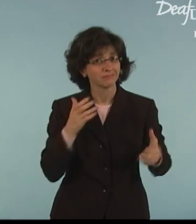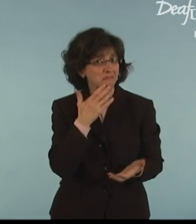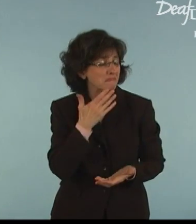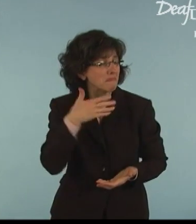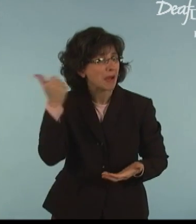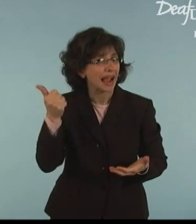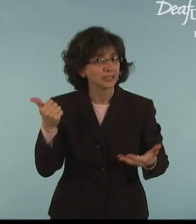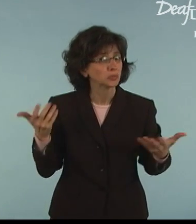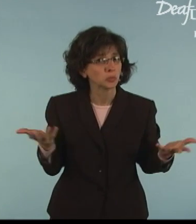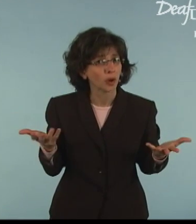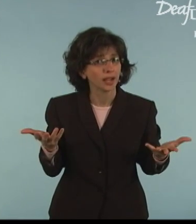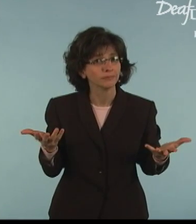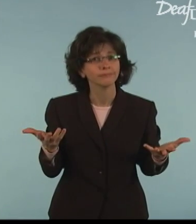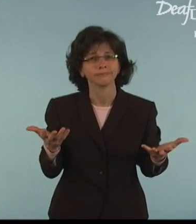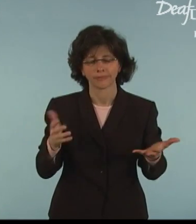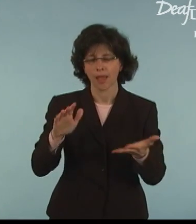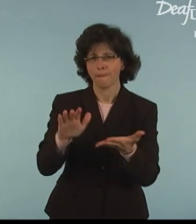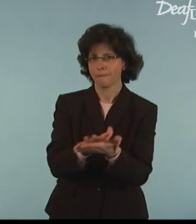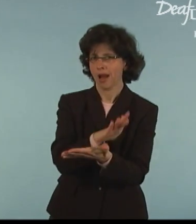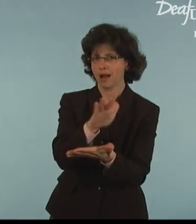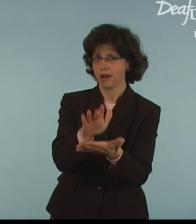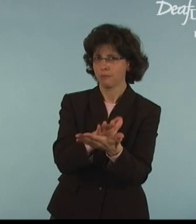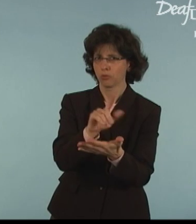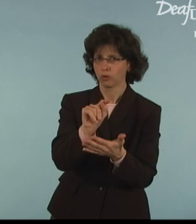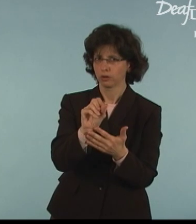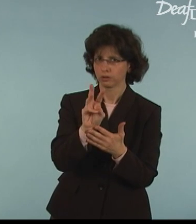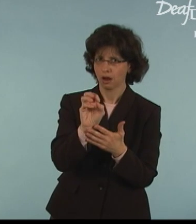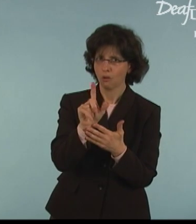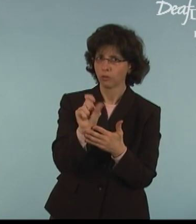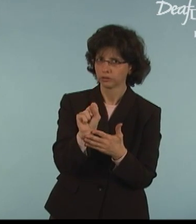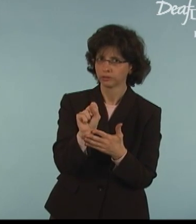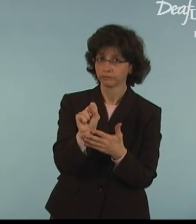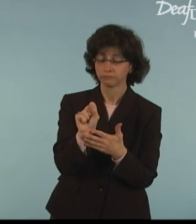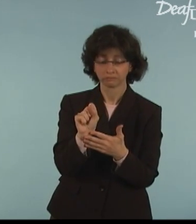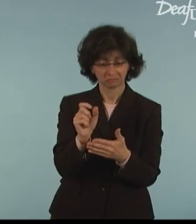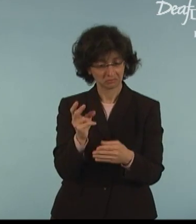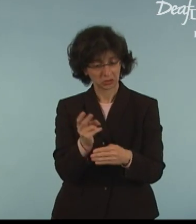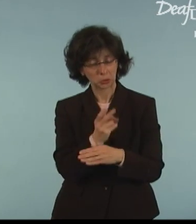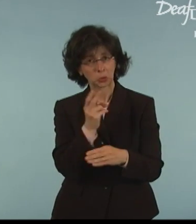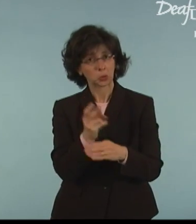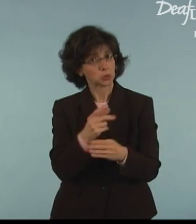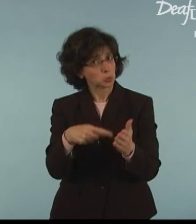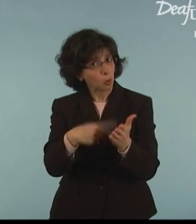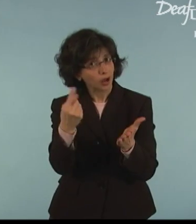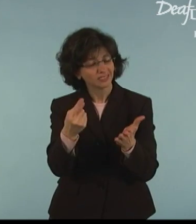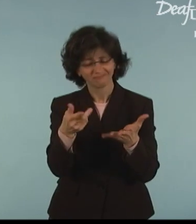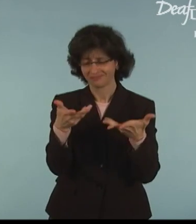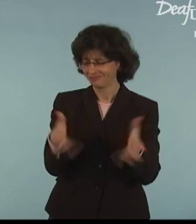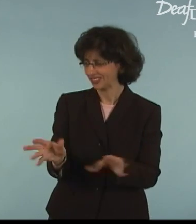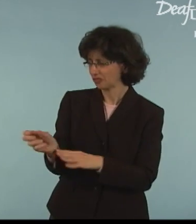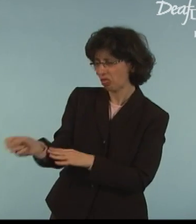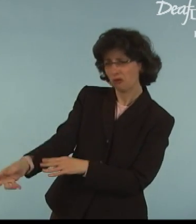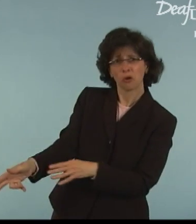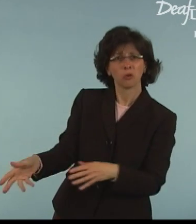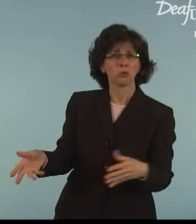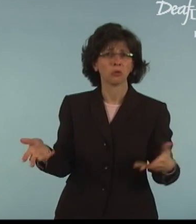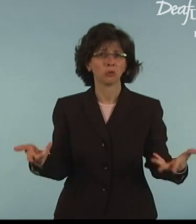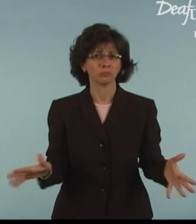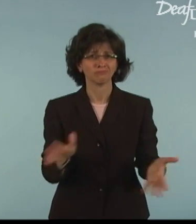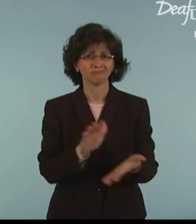It is better to use paper towels. Use them once, then throw them out when done.